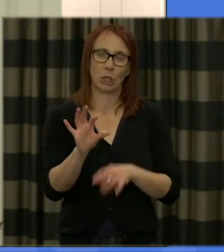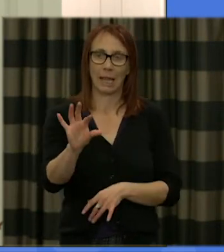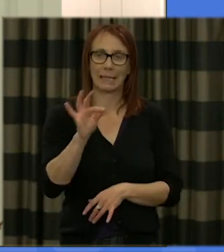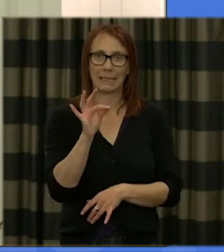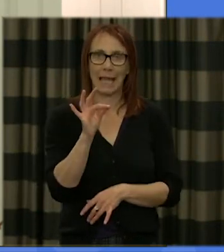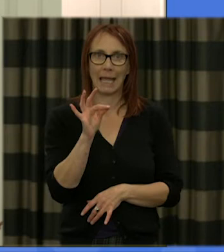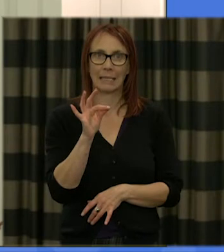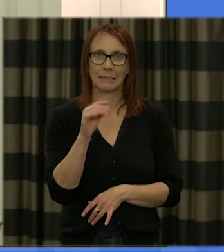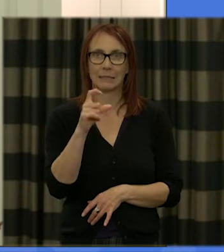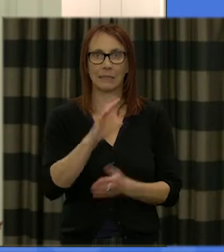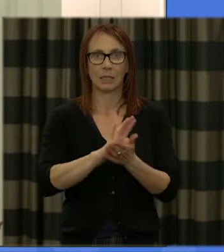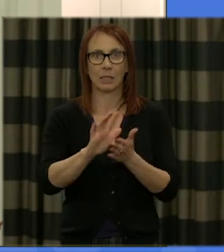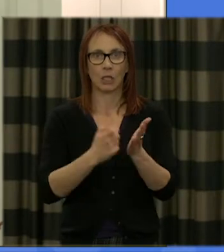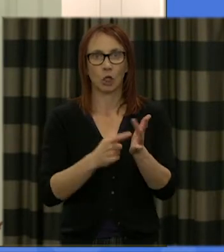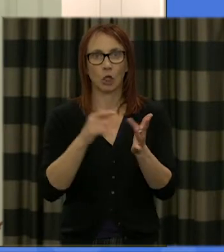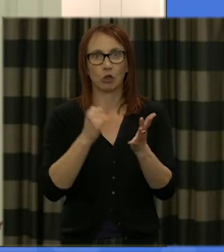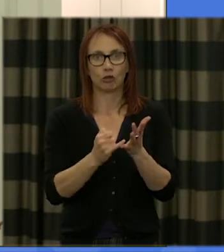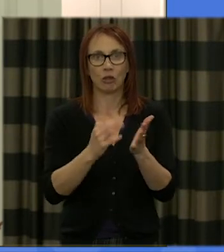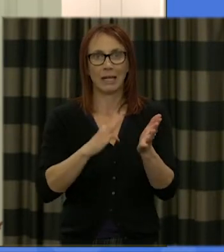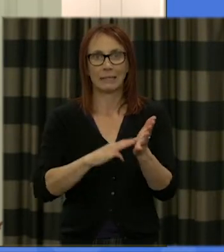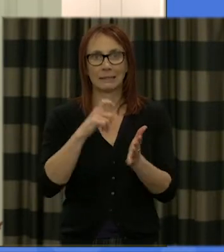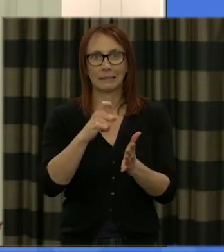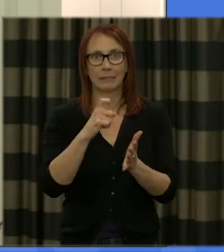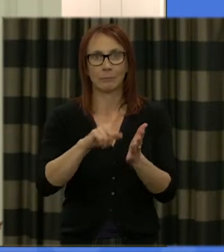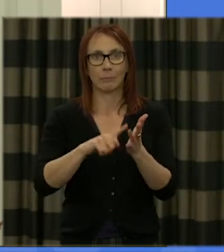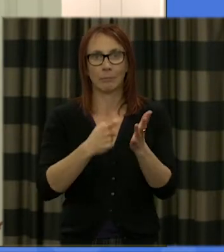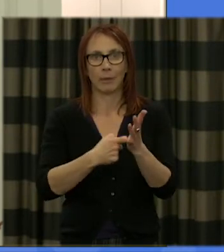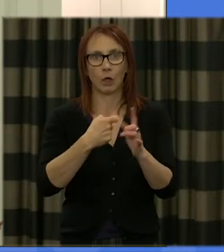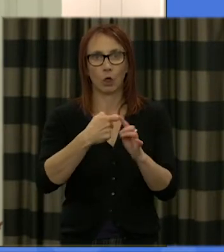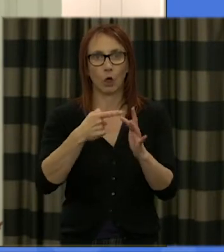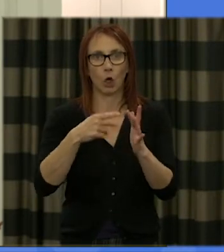weekend Chris mccorkadale who I believe is with us for dinner as well